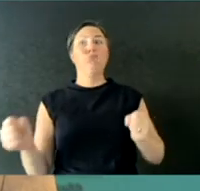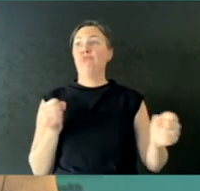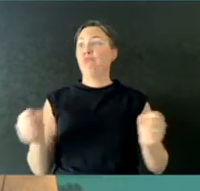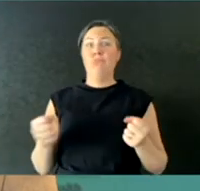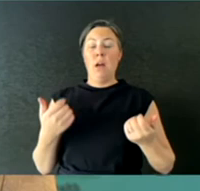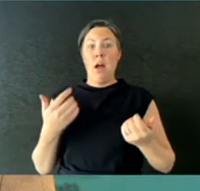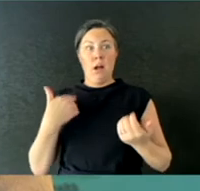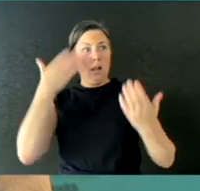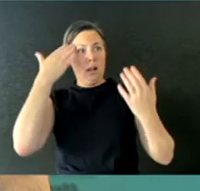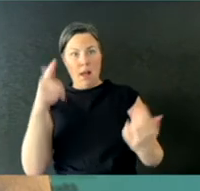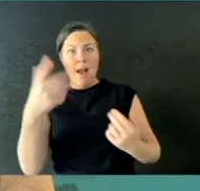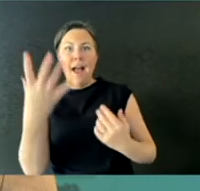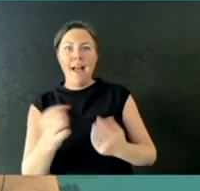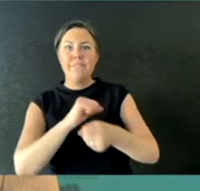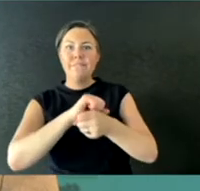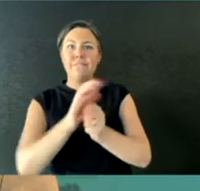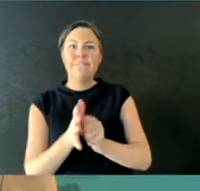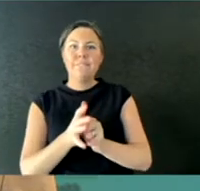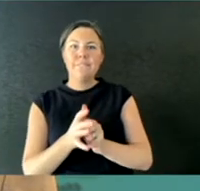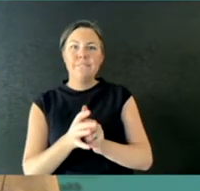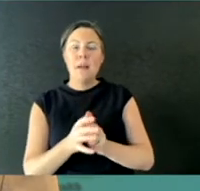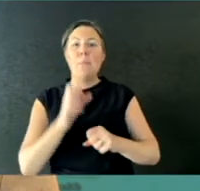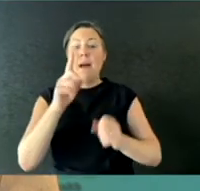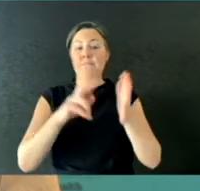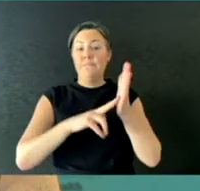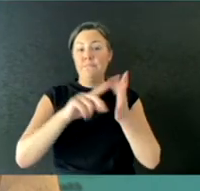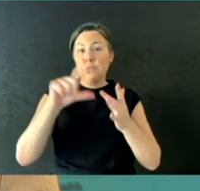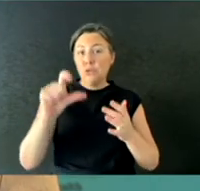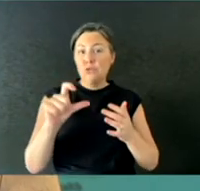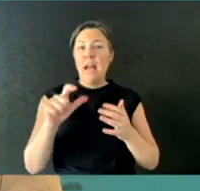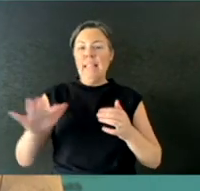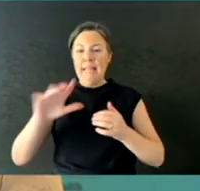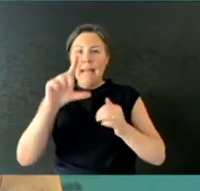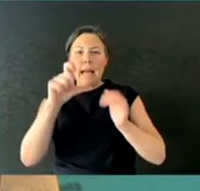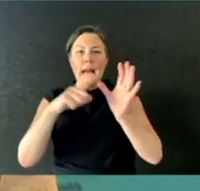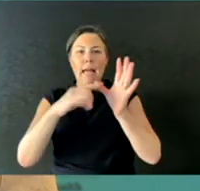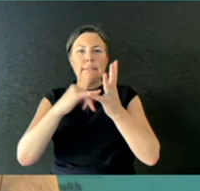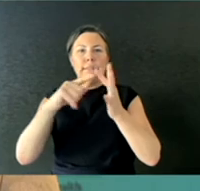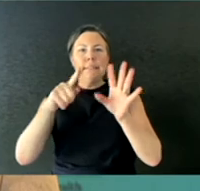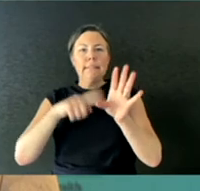government areas in Victoria around Casey, where they've had the most recent cluster,